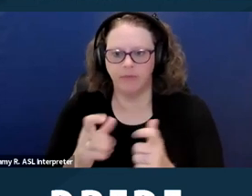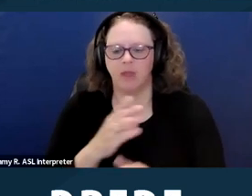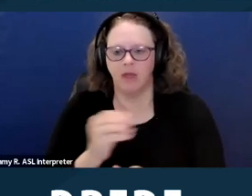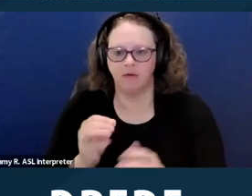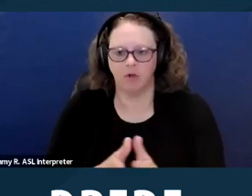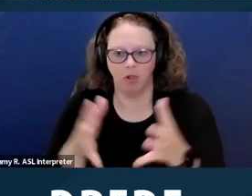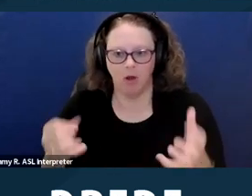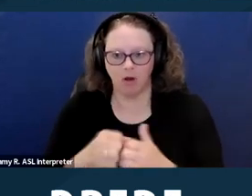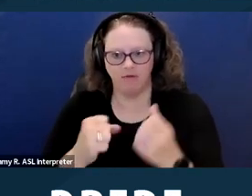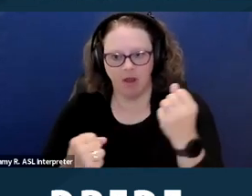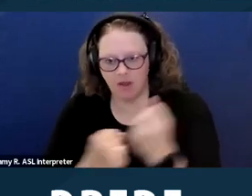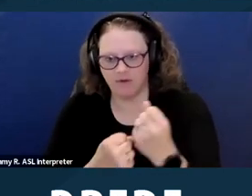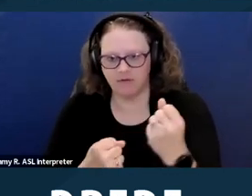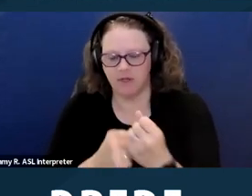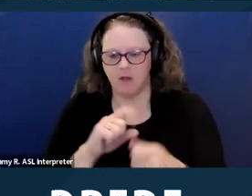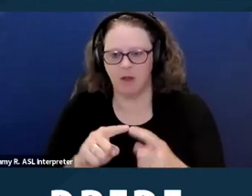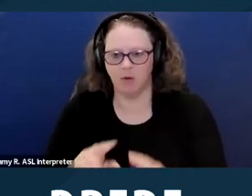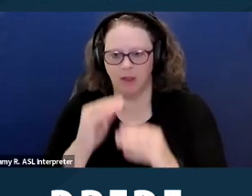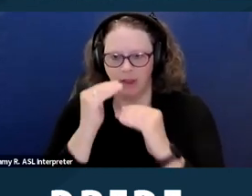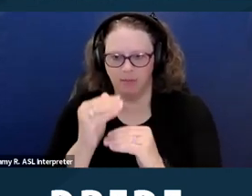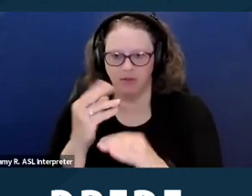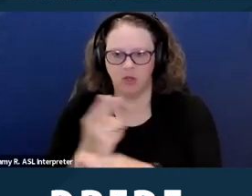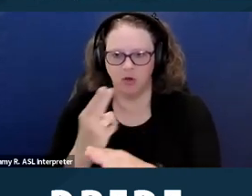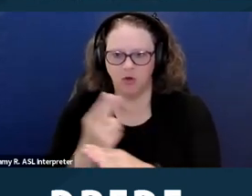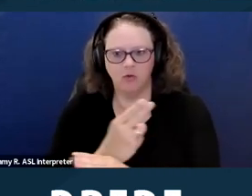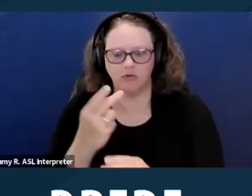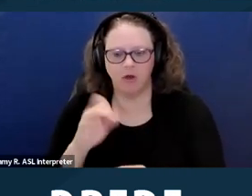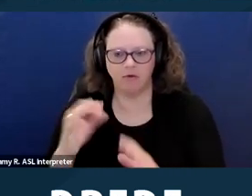of criminal history when considering rental applicants. Next slide please.